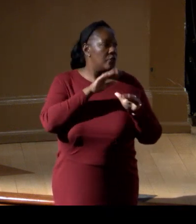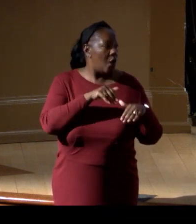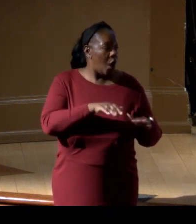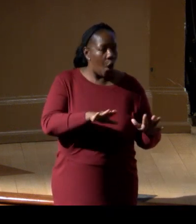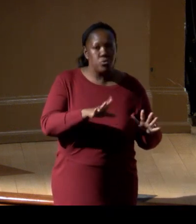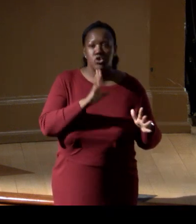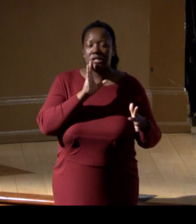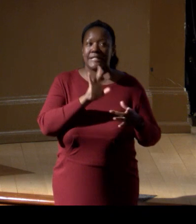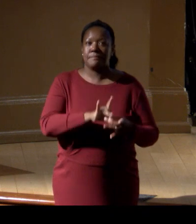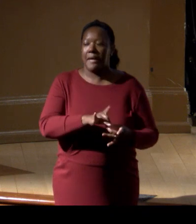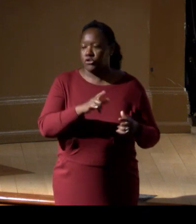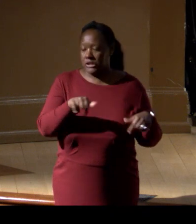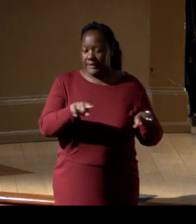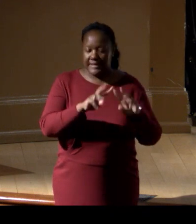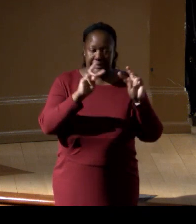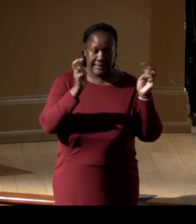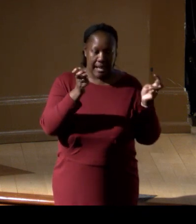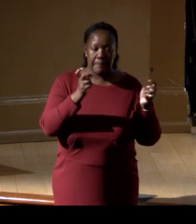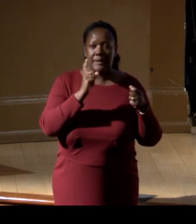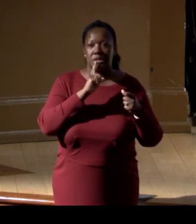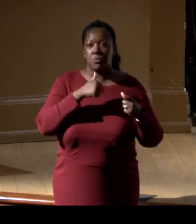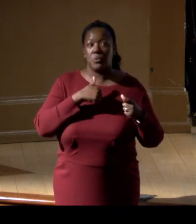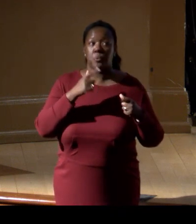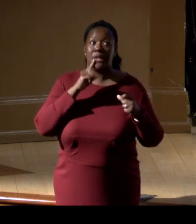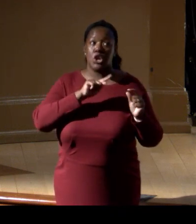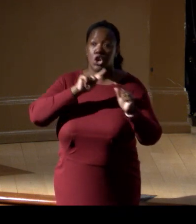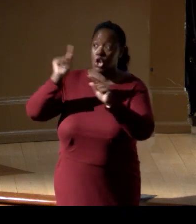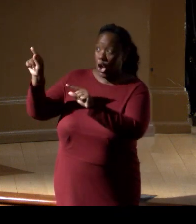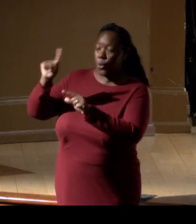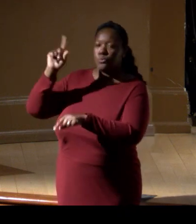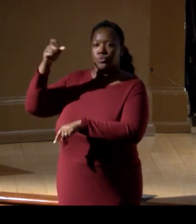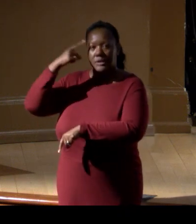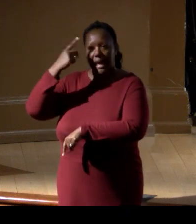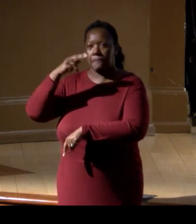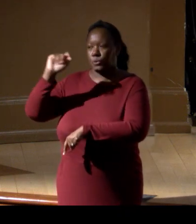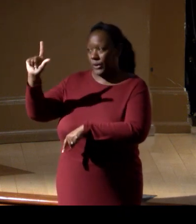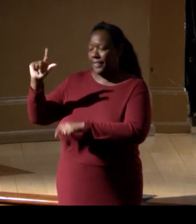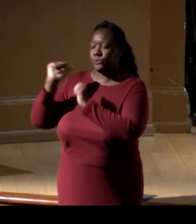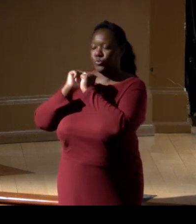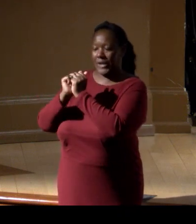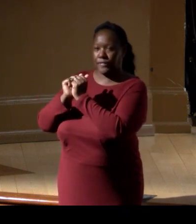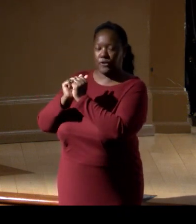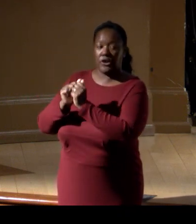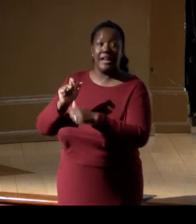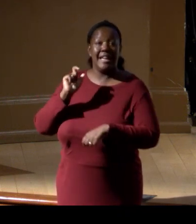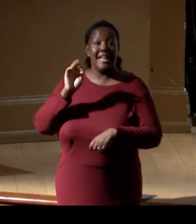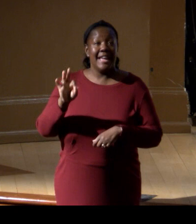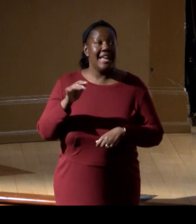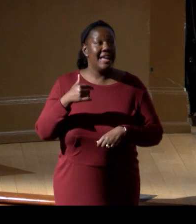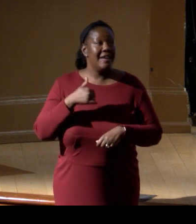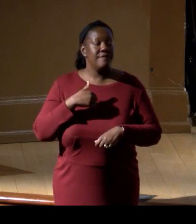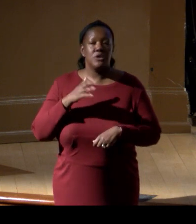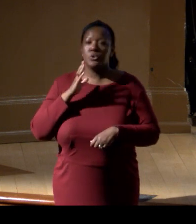particularly on the Hill going together, right? Because if you take the partisanship out of it